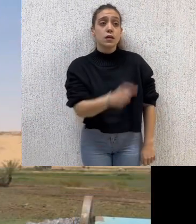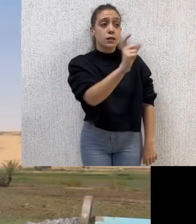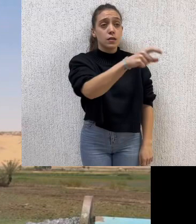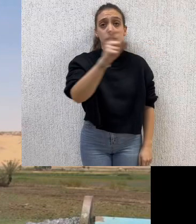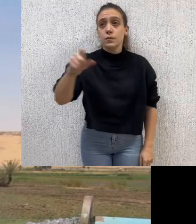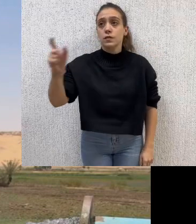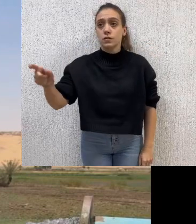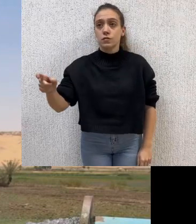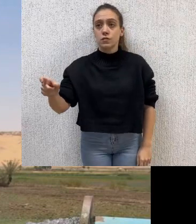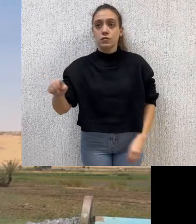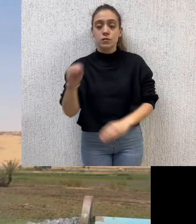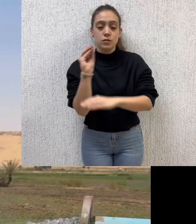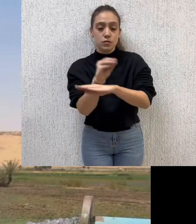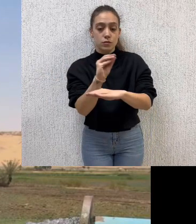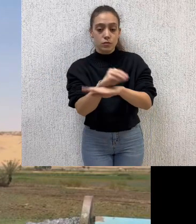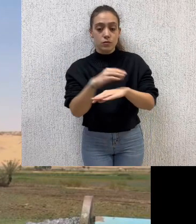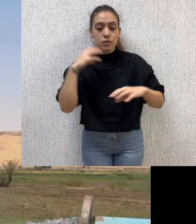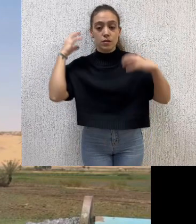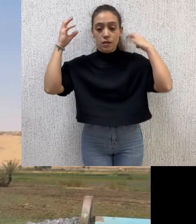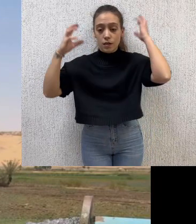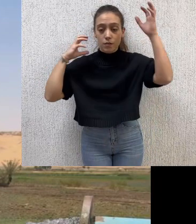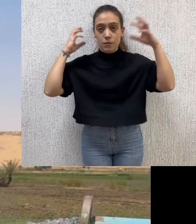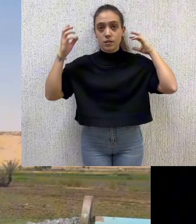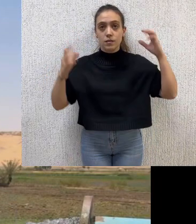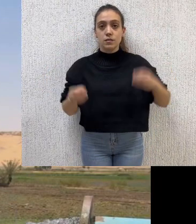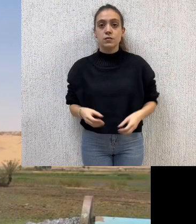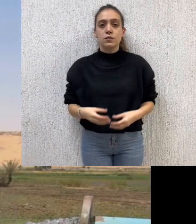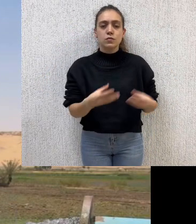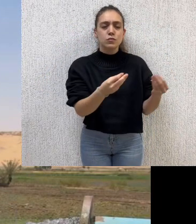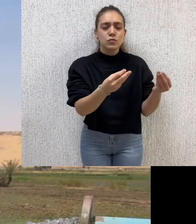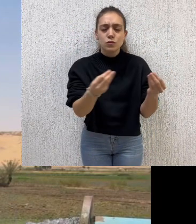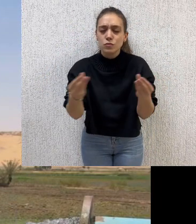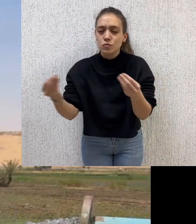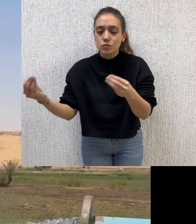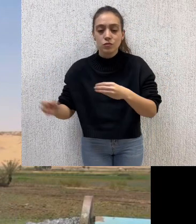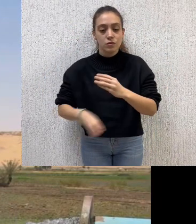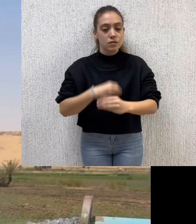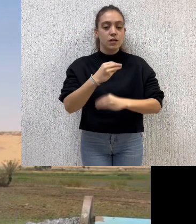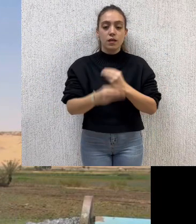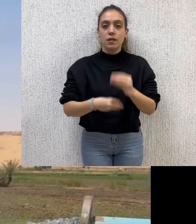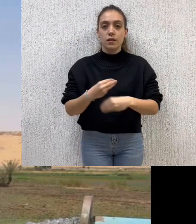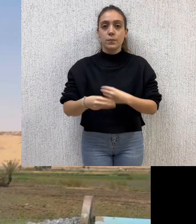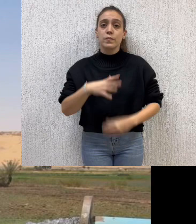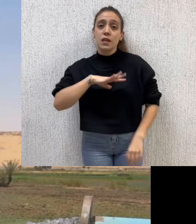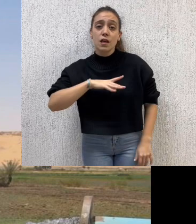This essential resource is being exploited by industries and agricultural and livestock activities,